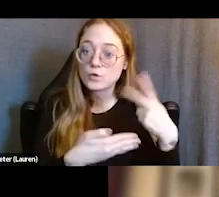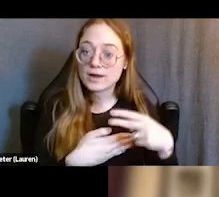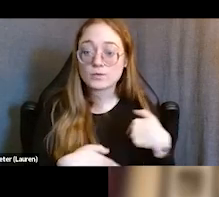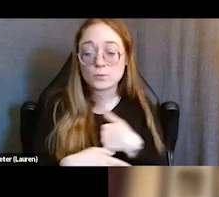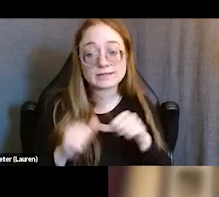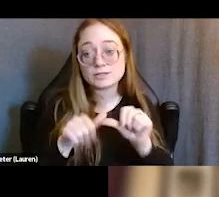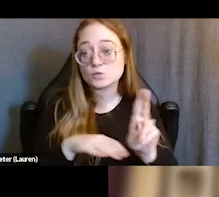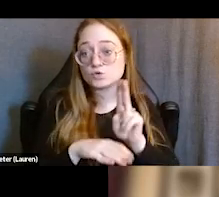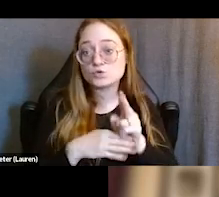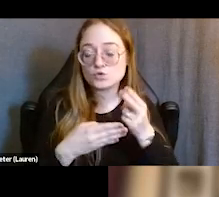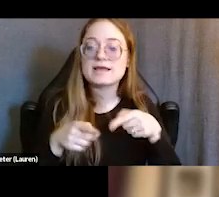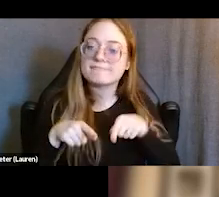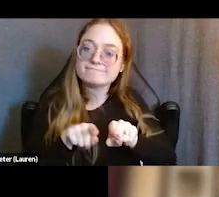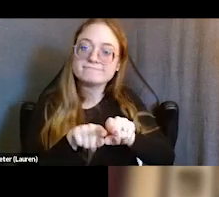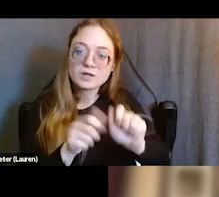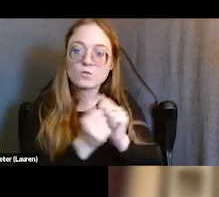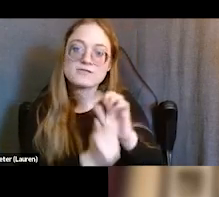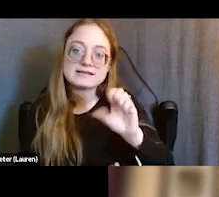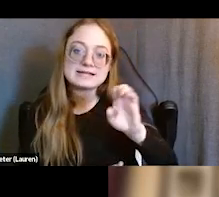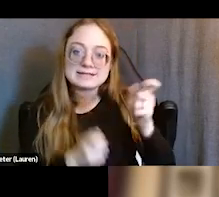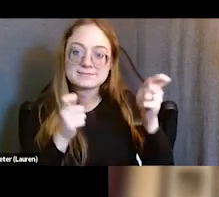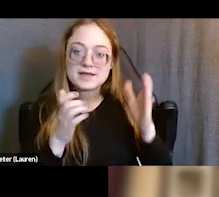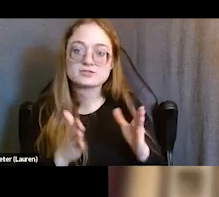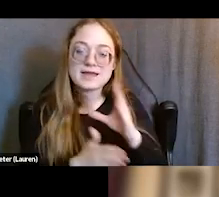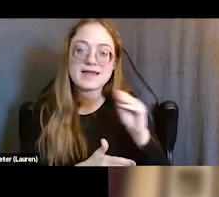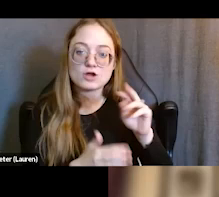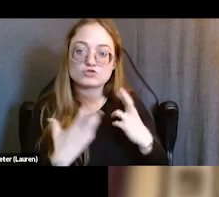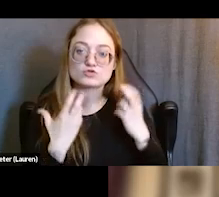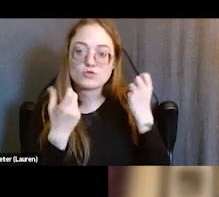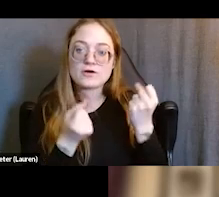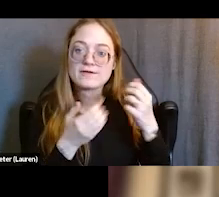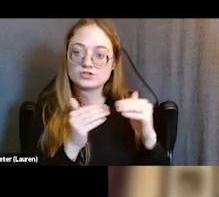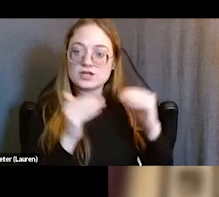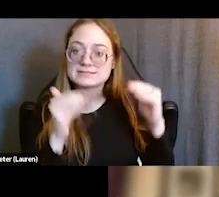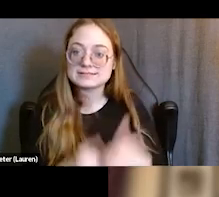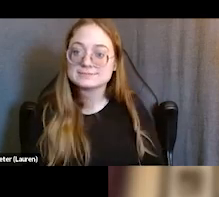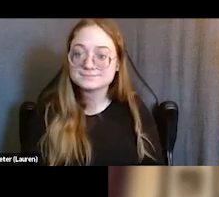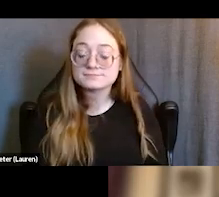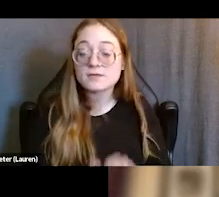to the case management and restorative justice group work we do with TAY. There's another component to this guaranteed income work